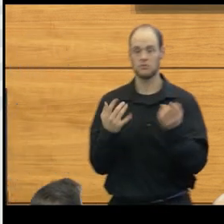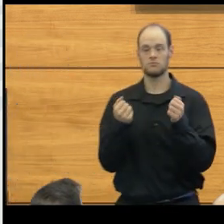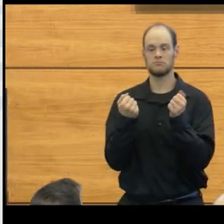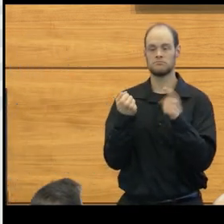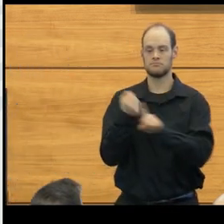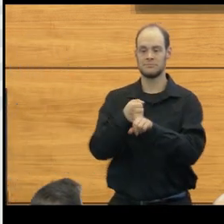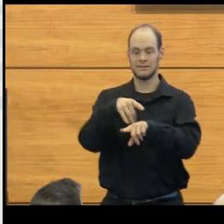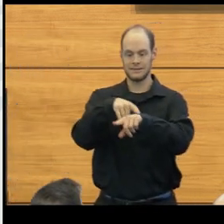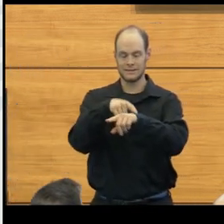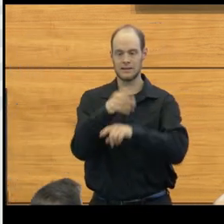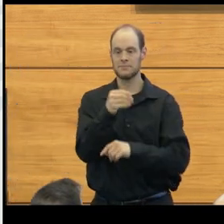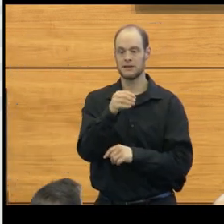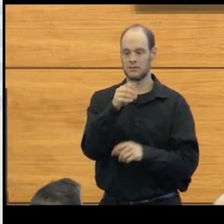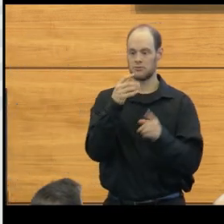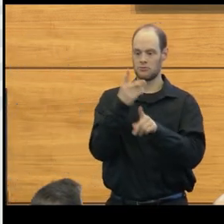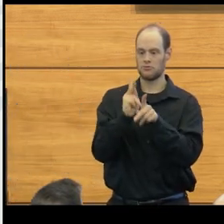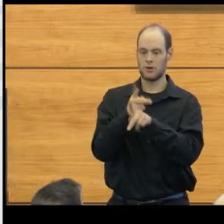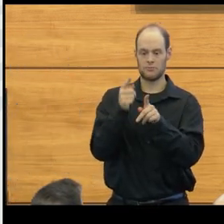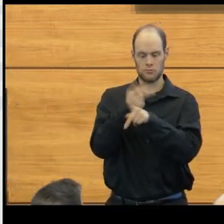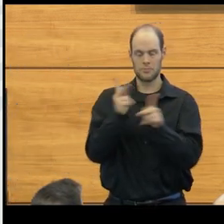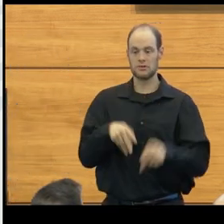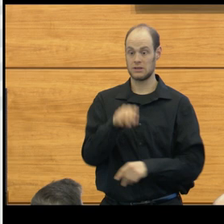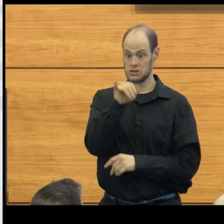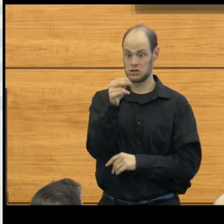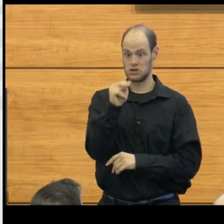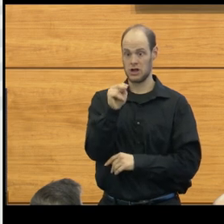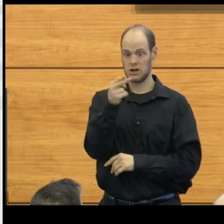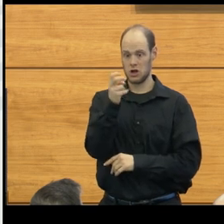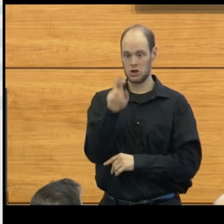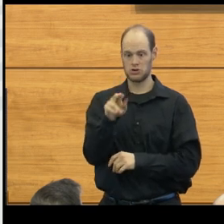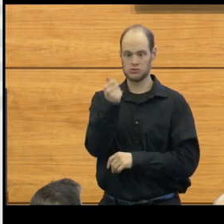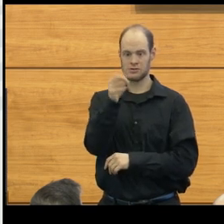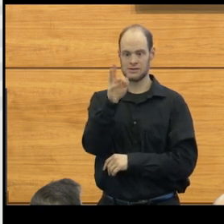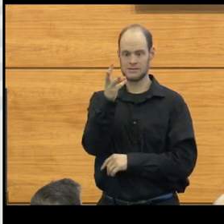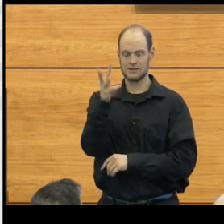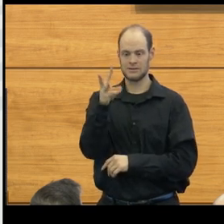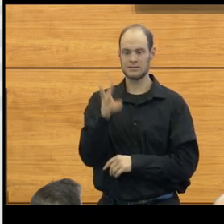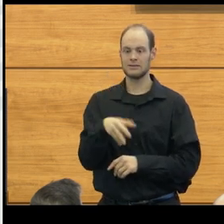Born in 1916, John Holter was a proclaimed gadgeteer.